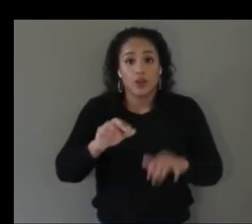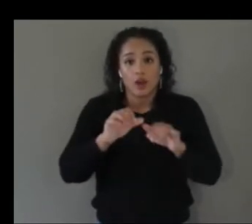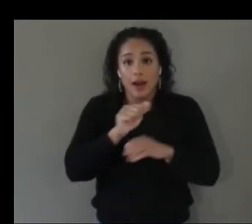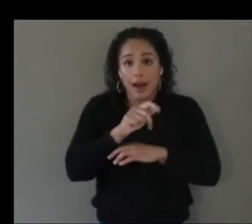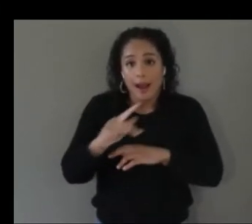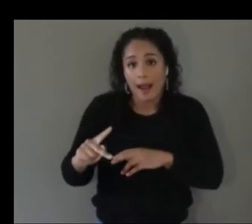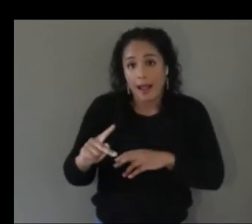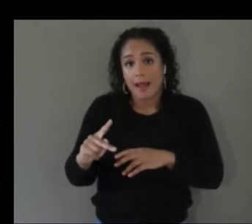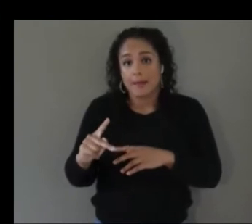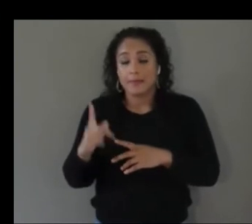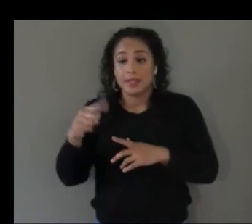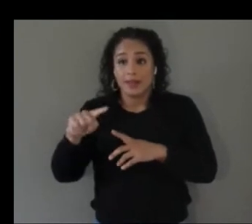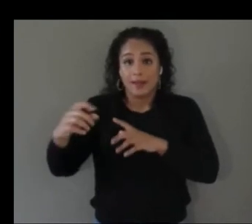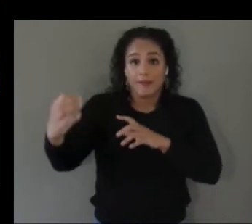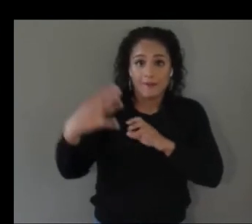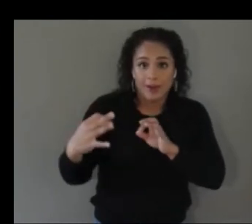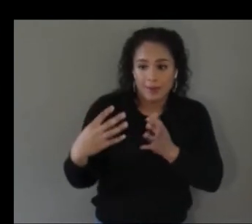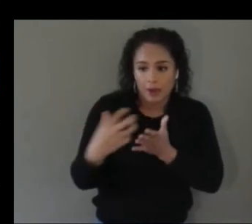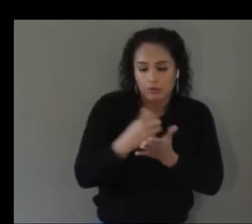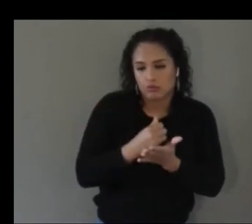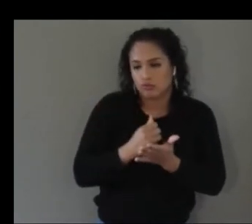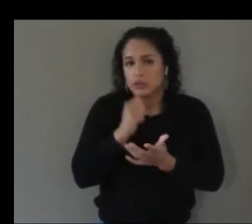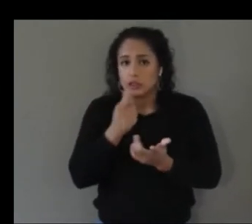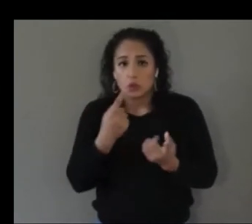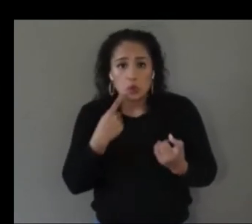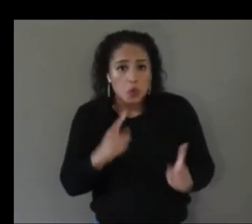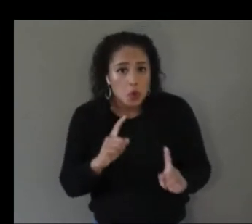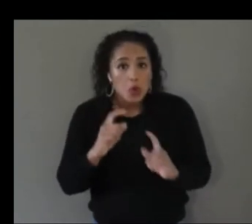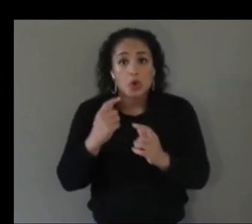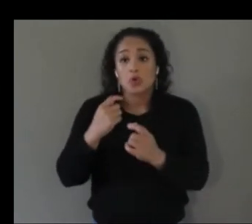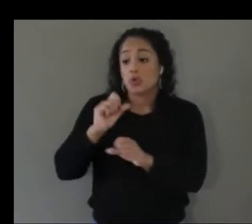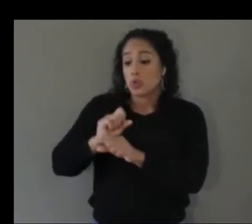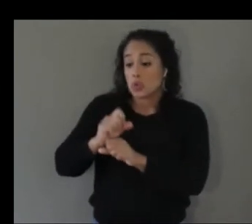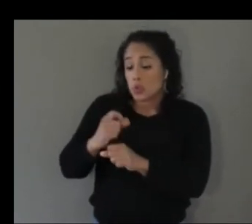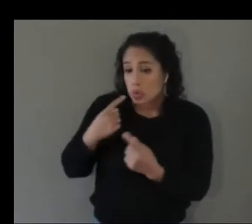what could be improved if they could you know change anything what would they like to change